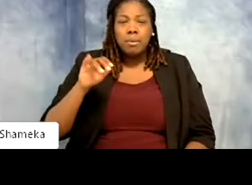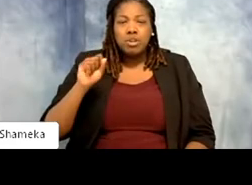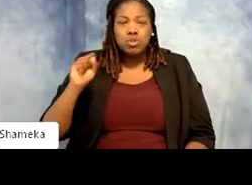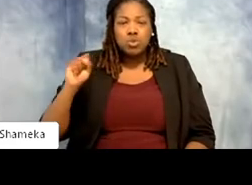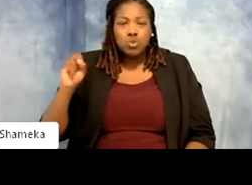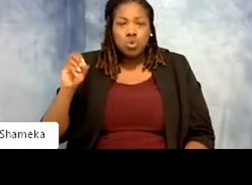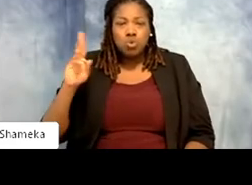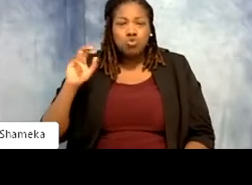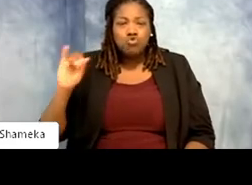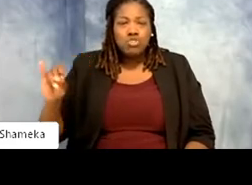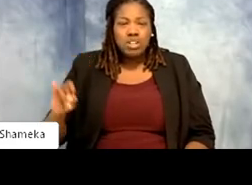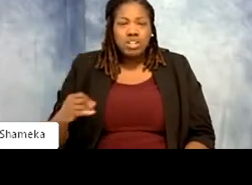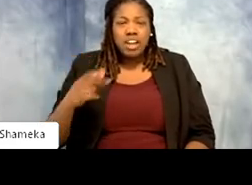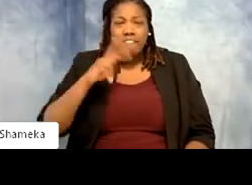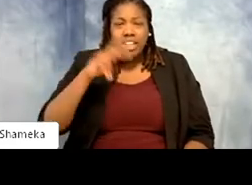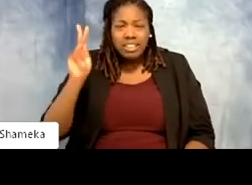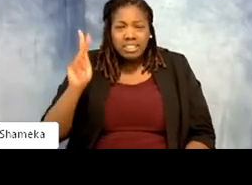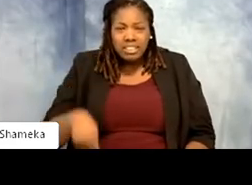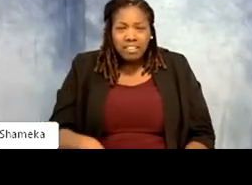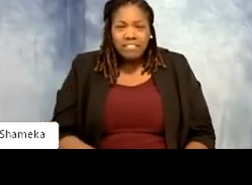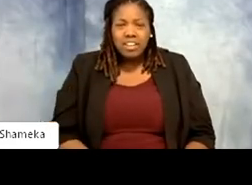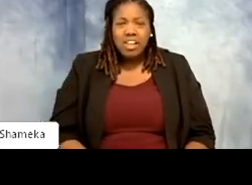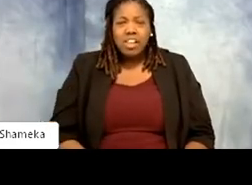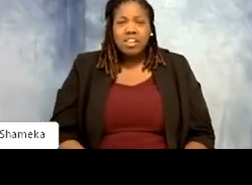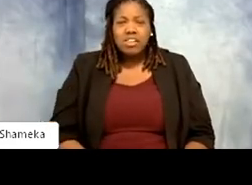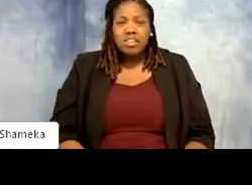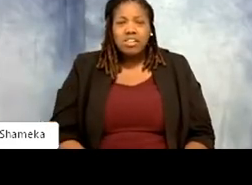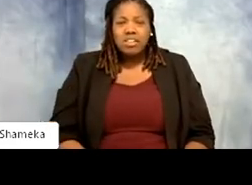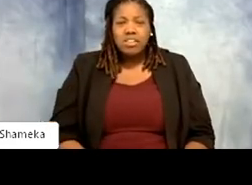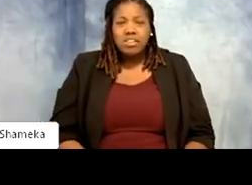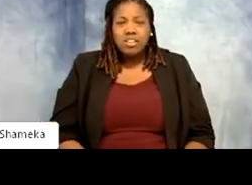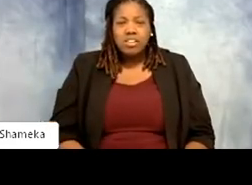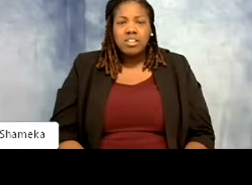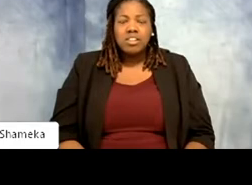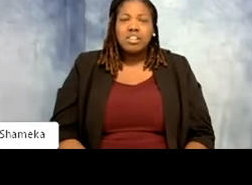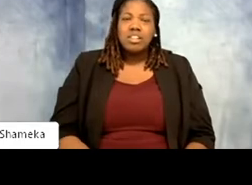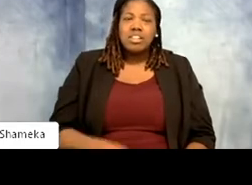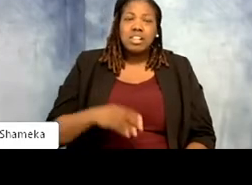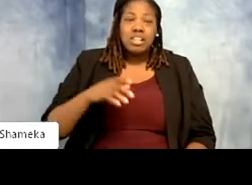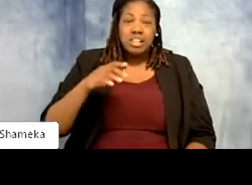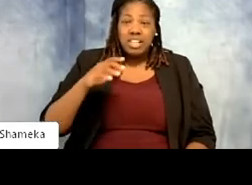Someone joining from Philadelphia, others from Fairfax. Ms. Pearson's ELA class, sixth grade